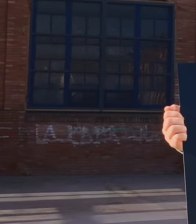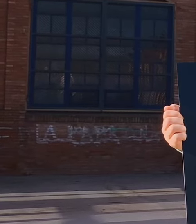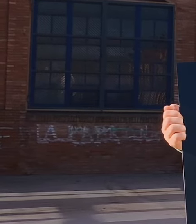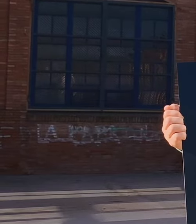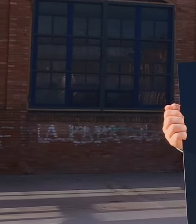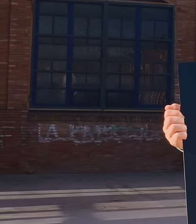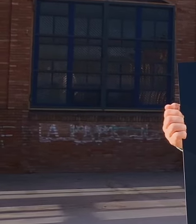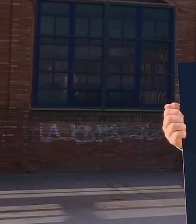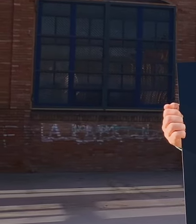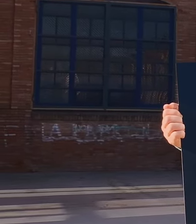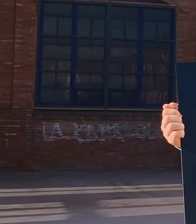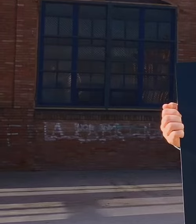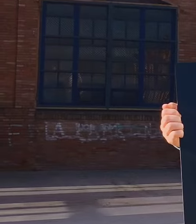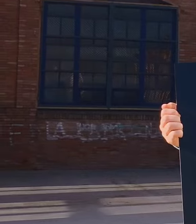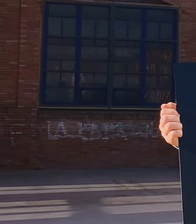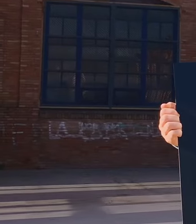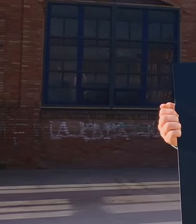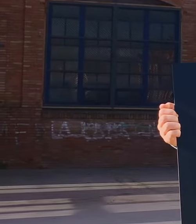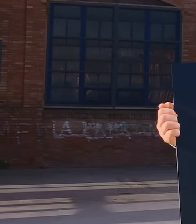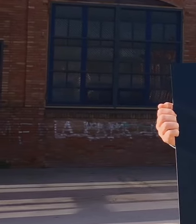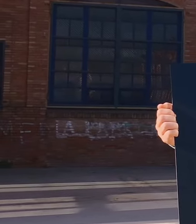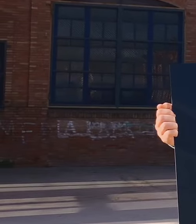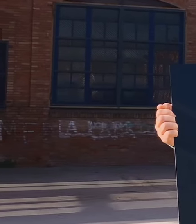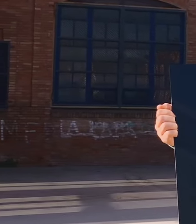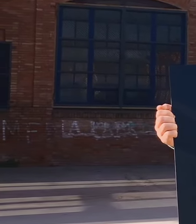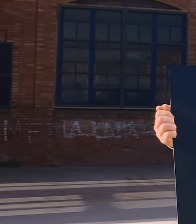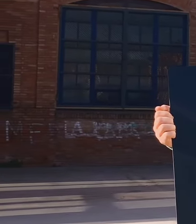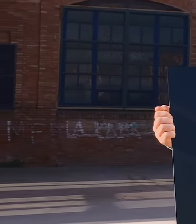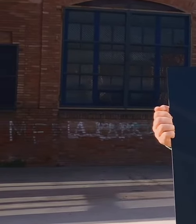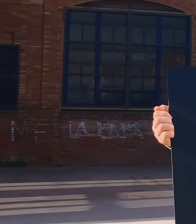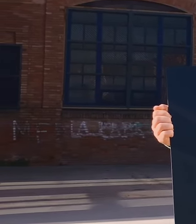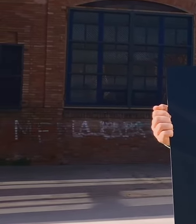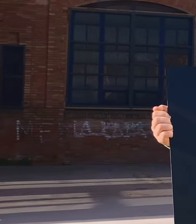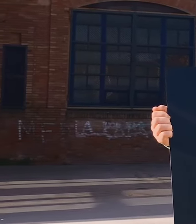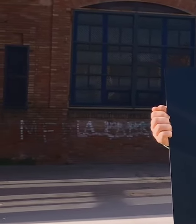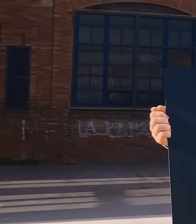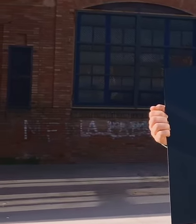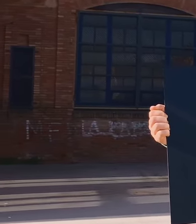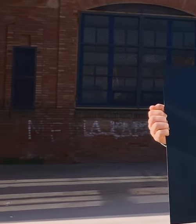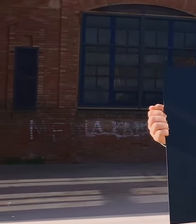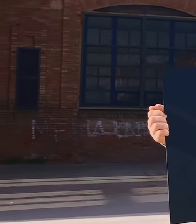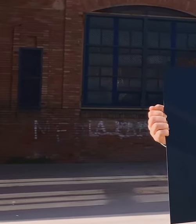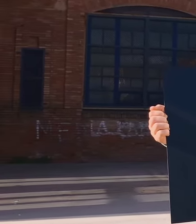(Let’s work for justice)